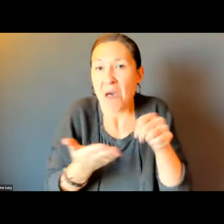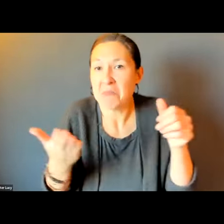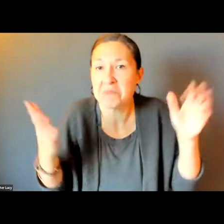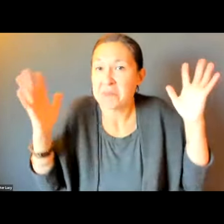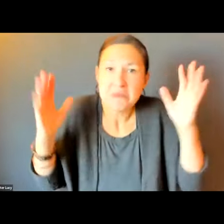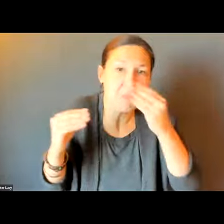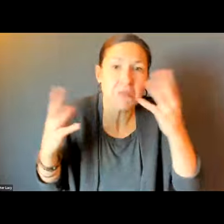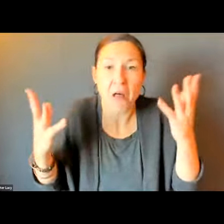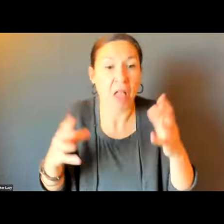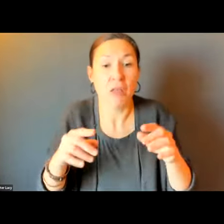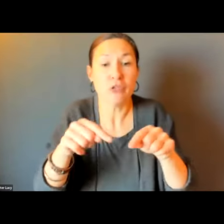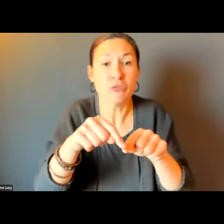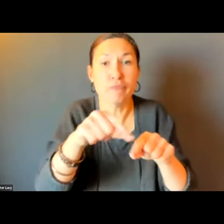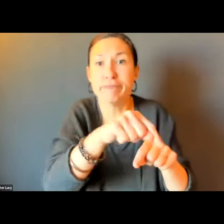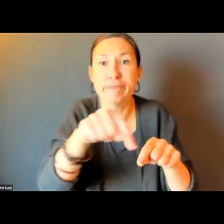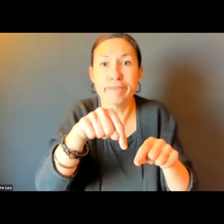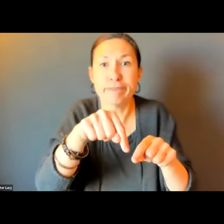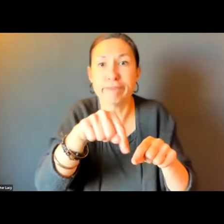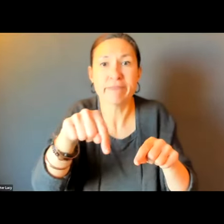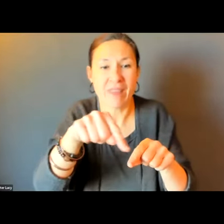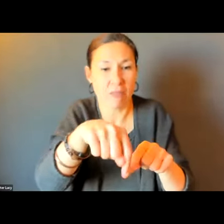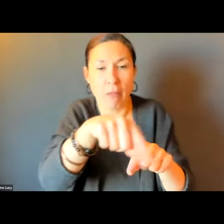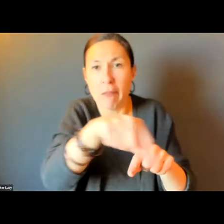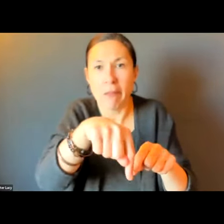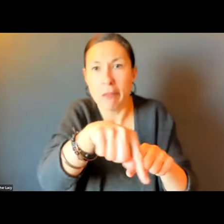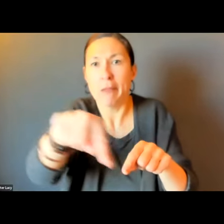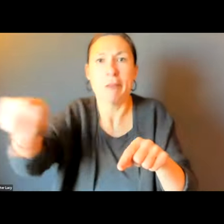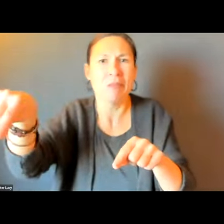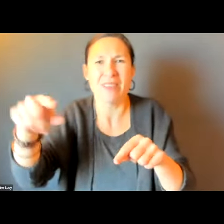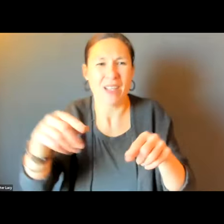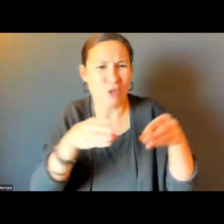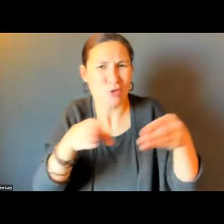DELIVERED AND THAT'S ABOUT IT.